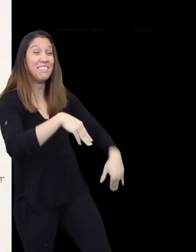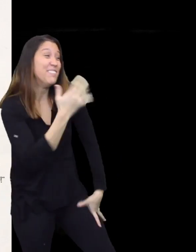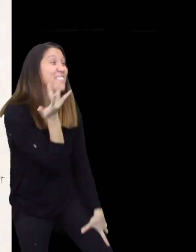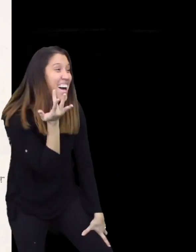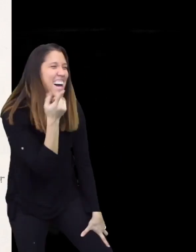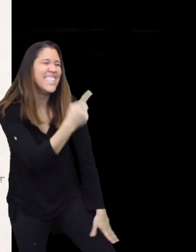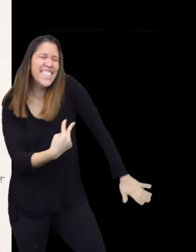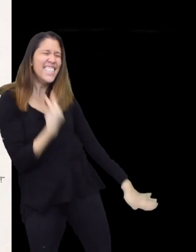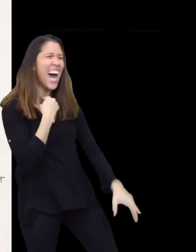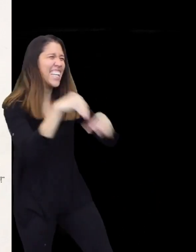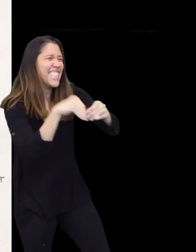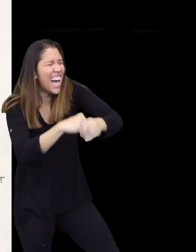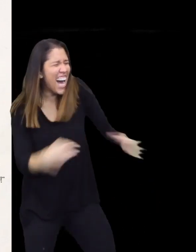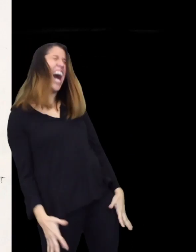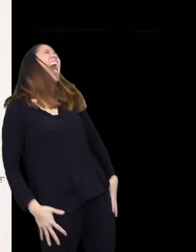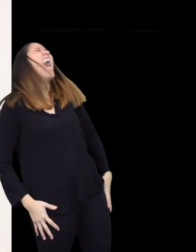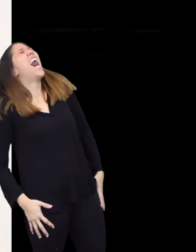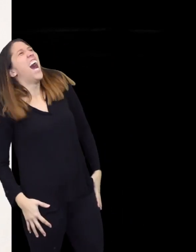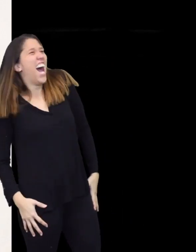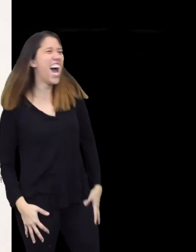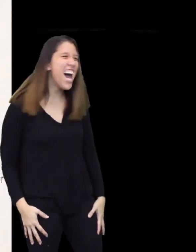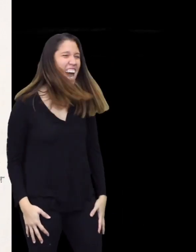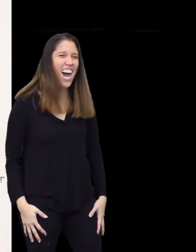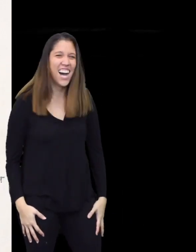Want to know why? Because you're stuck inside! HAHAHAHA!